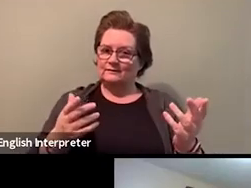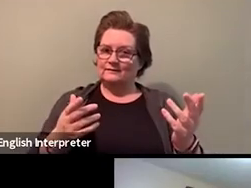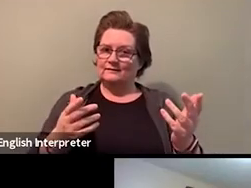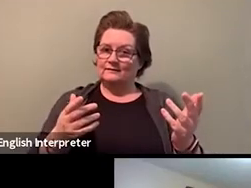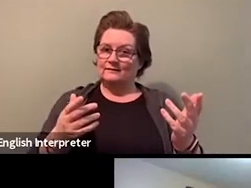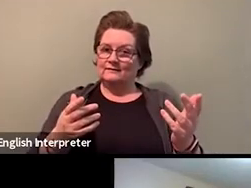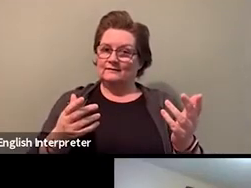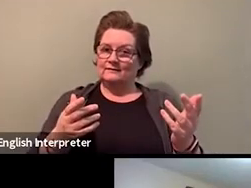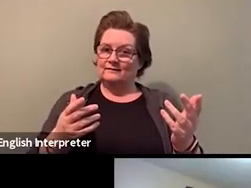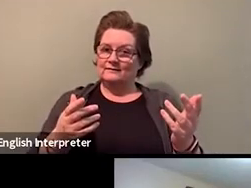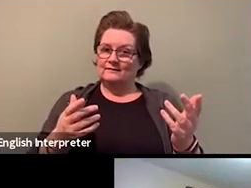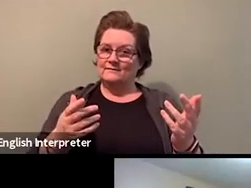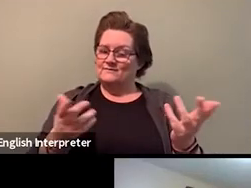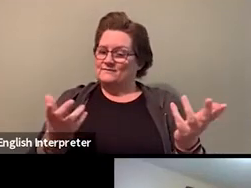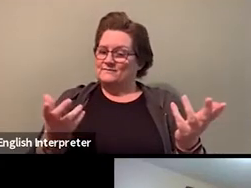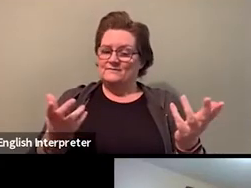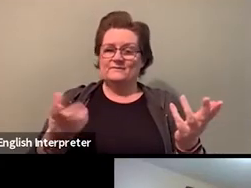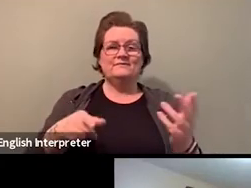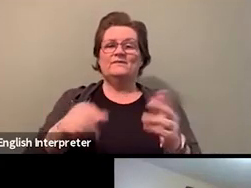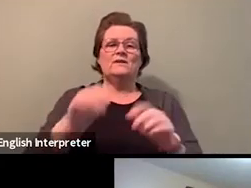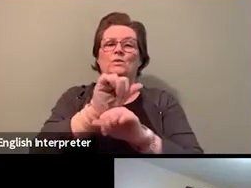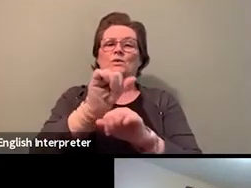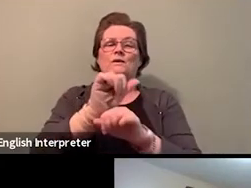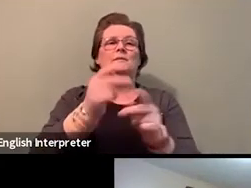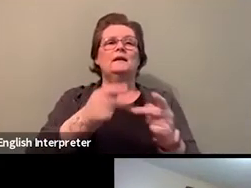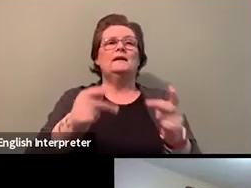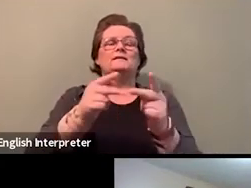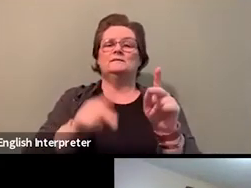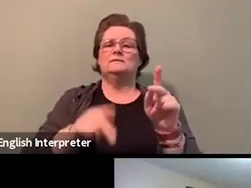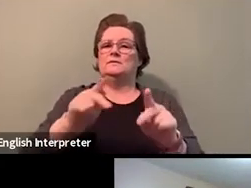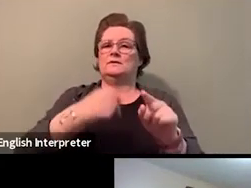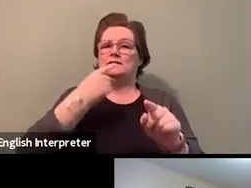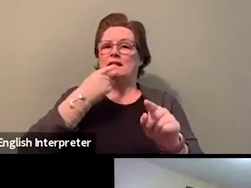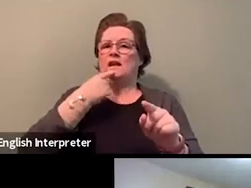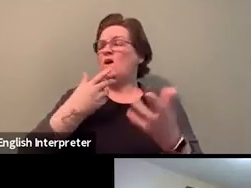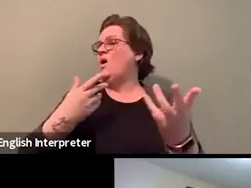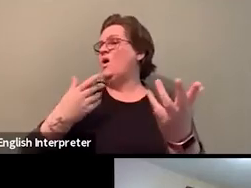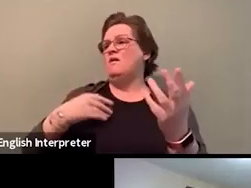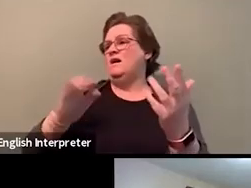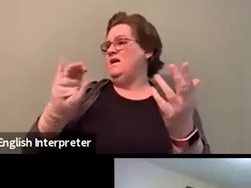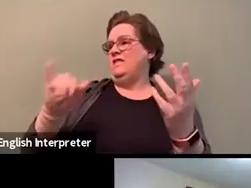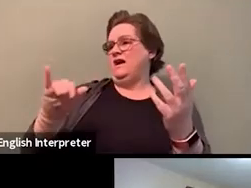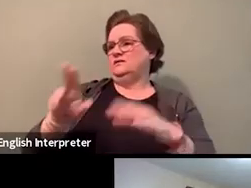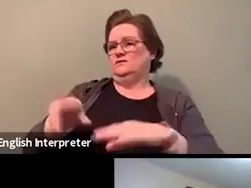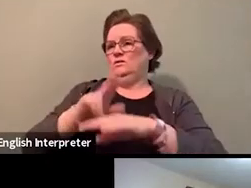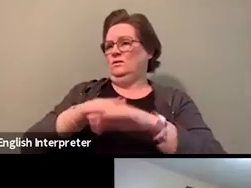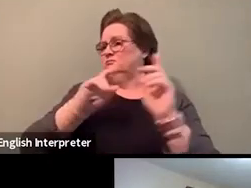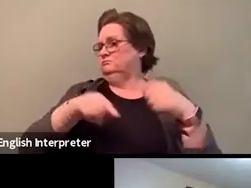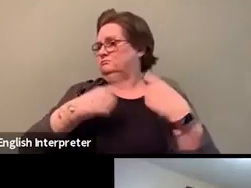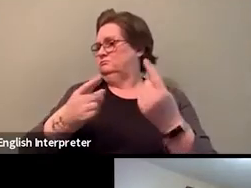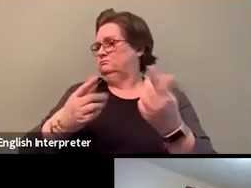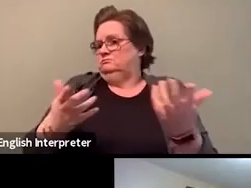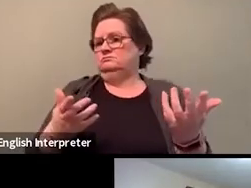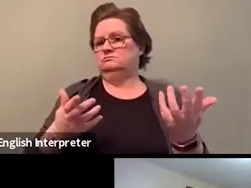these are just the way things are done." Or we say these things all the time, or "I don't know why black people just don't go to meetings